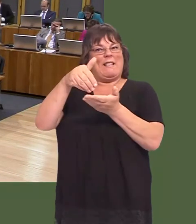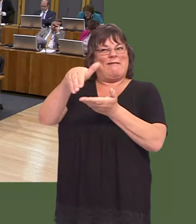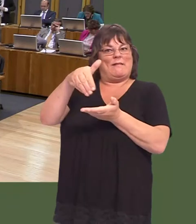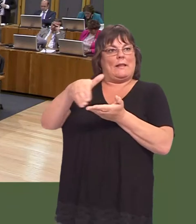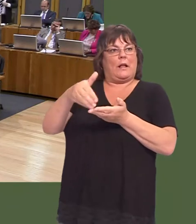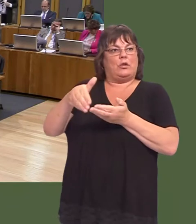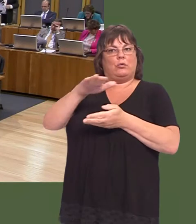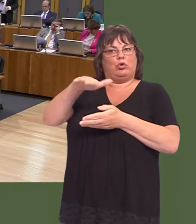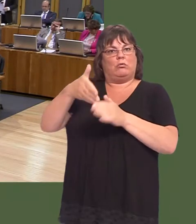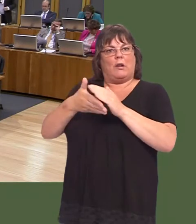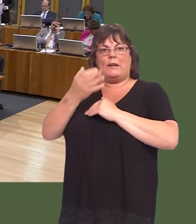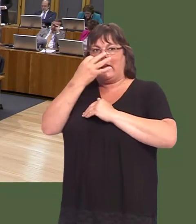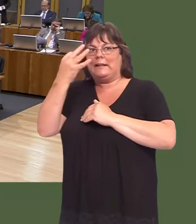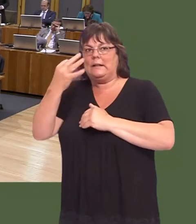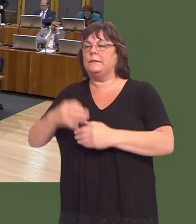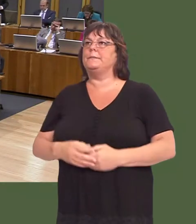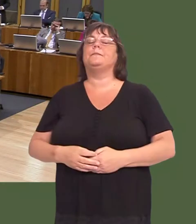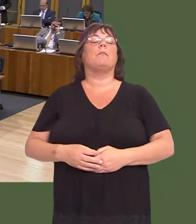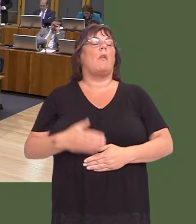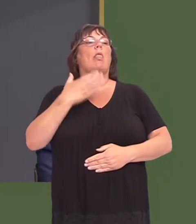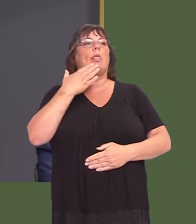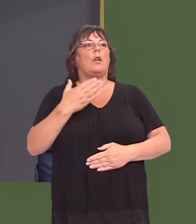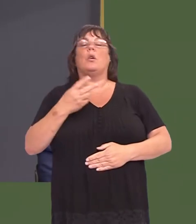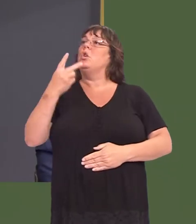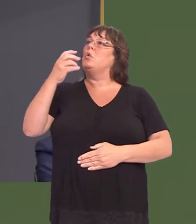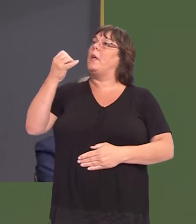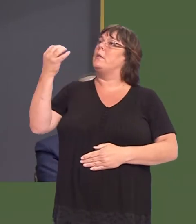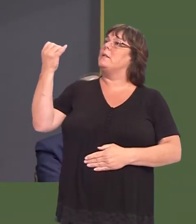Mark Isherwood: Thank you for that.